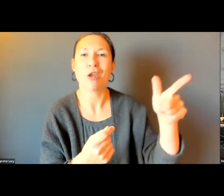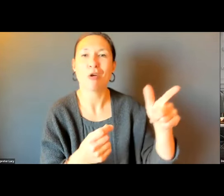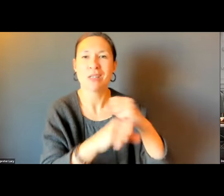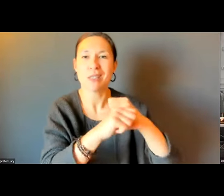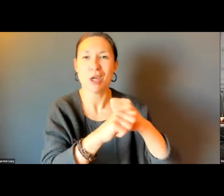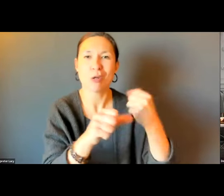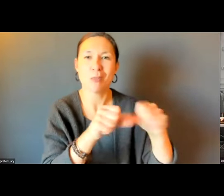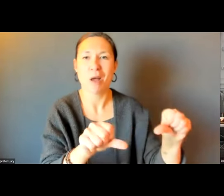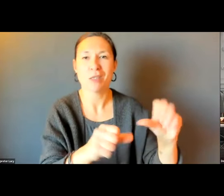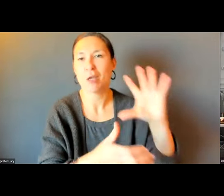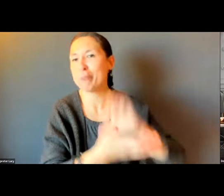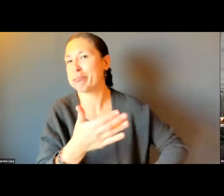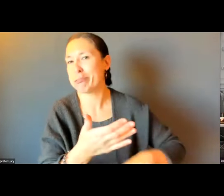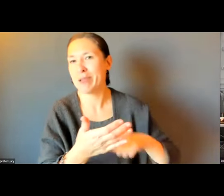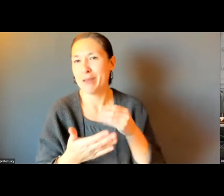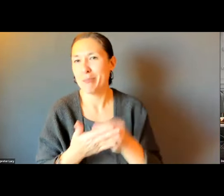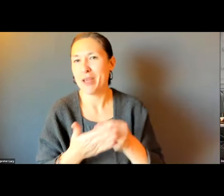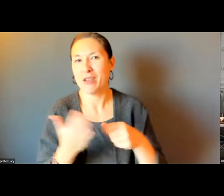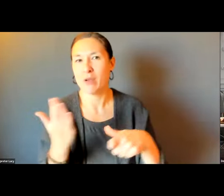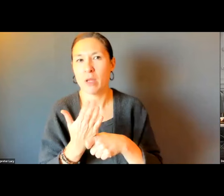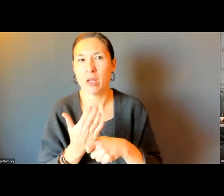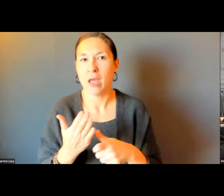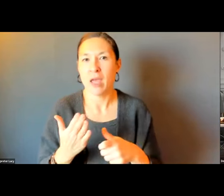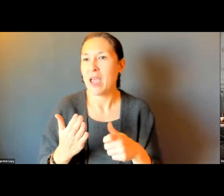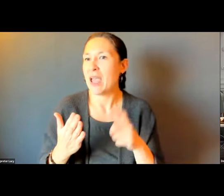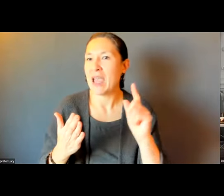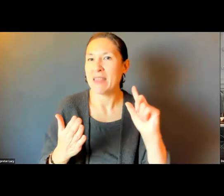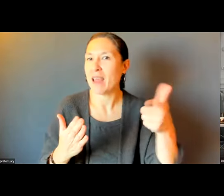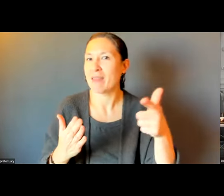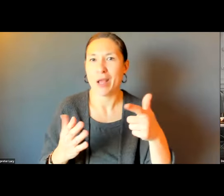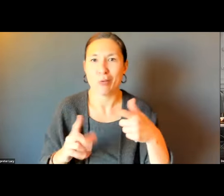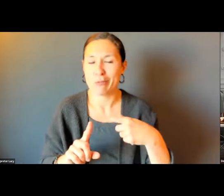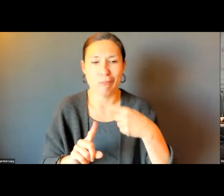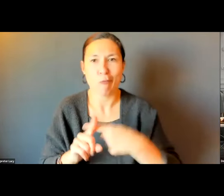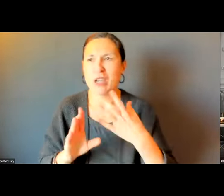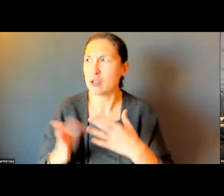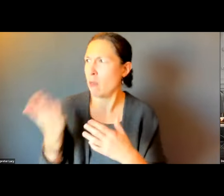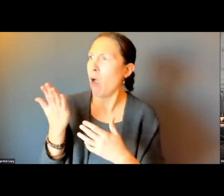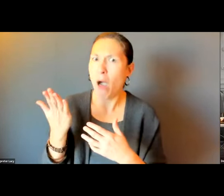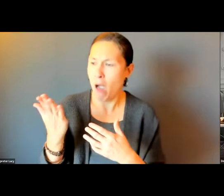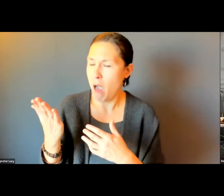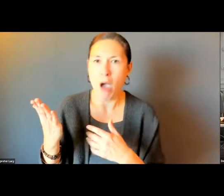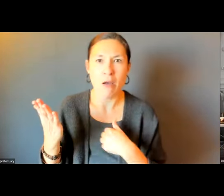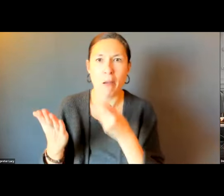AND THEN HE TAKES THAT AMOUNT OFF OF THE SECURITY DEPOSIT AND BY THE END OF THE OCCUPANCY, YOU HAVE NO MONEY IN THE SECURITY